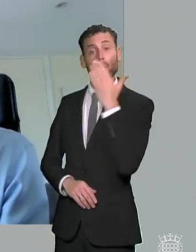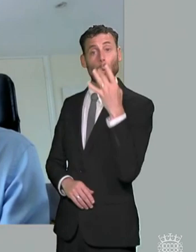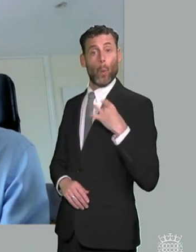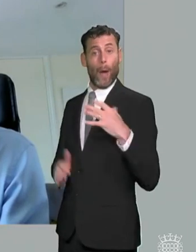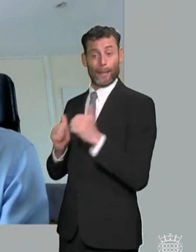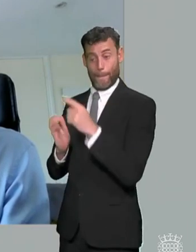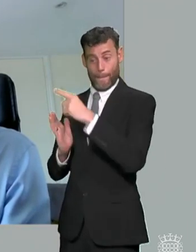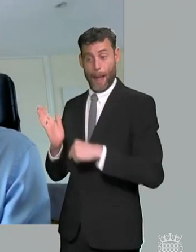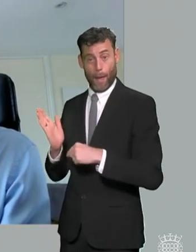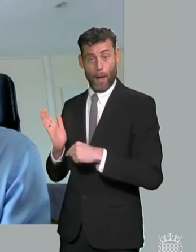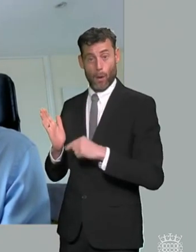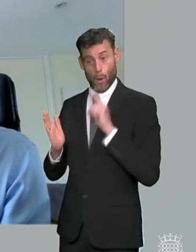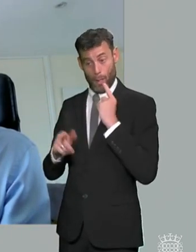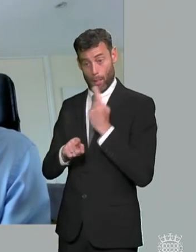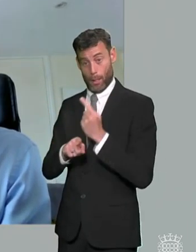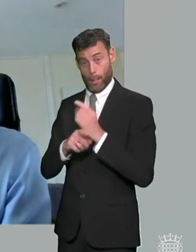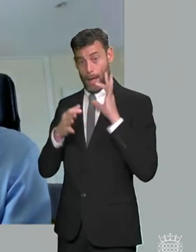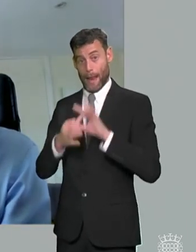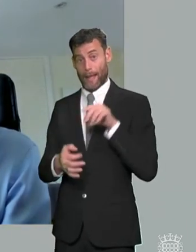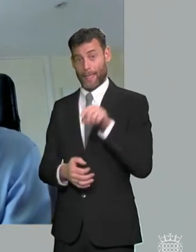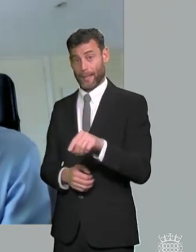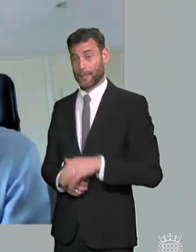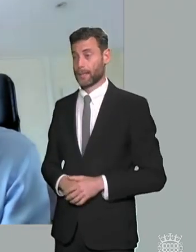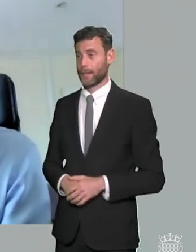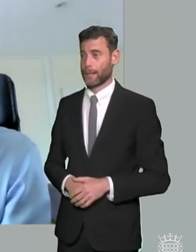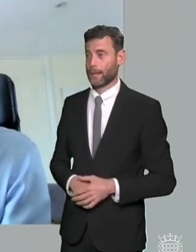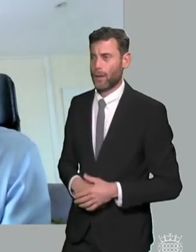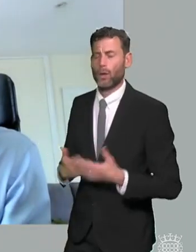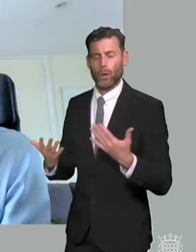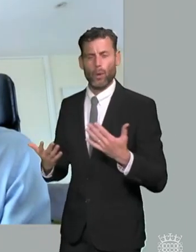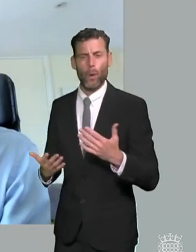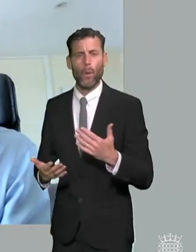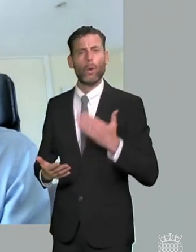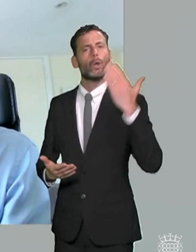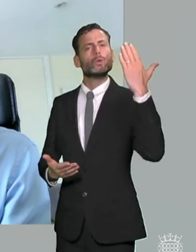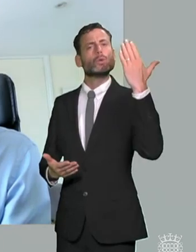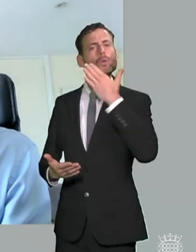let's be really clear about this what is it that really incentivizes school leaders